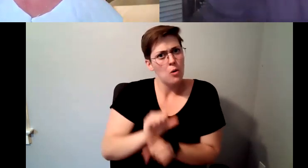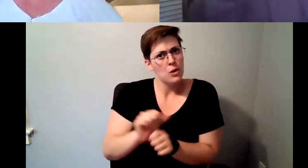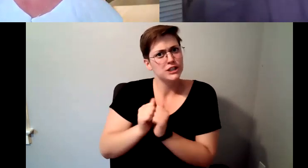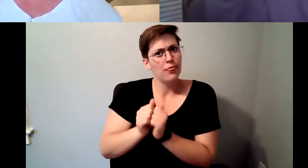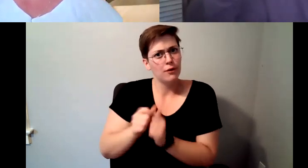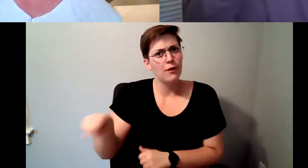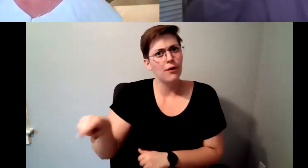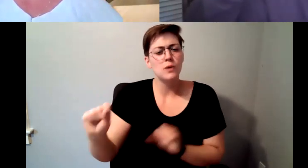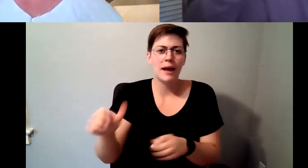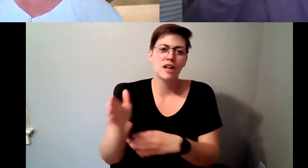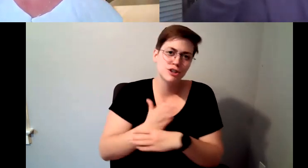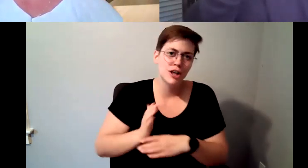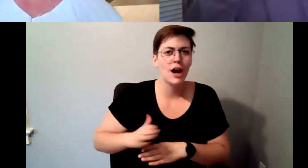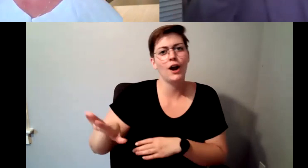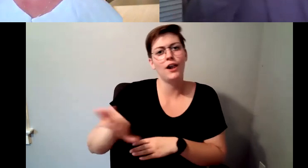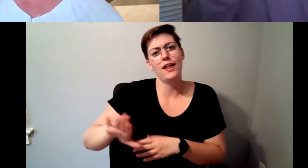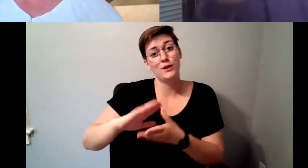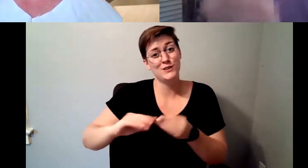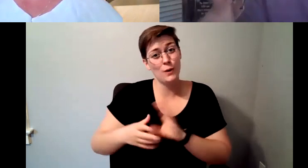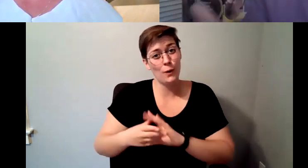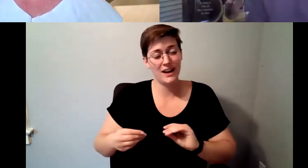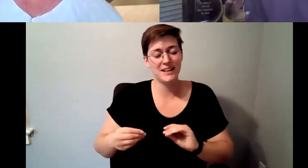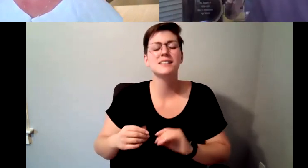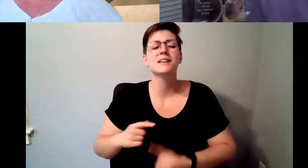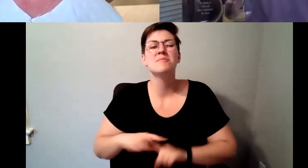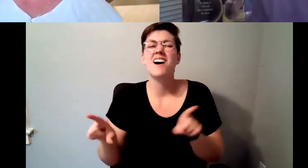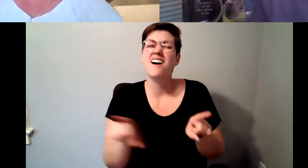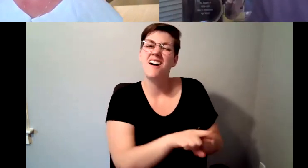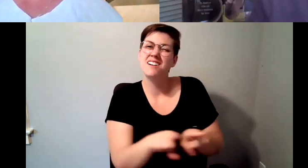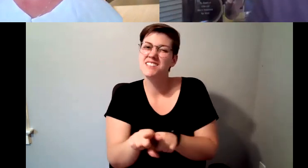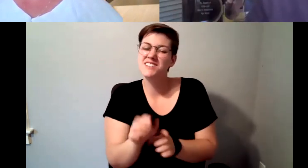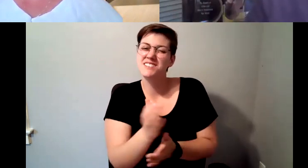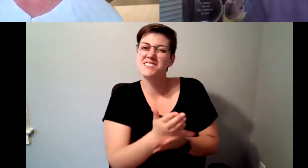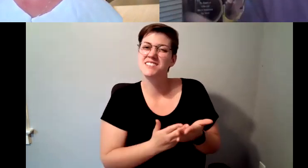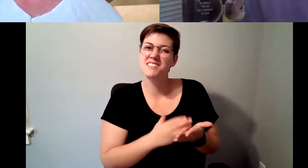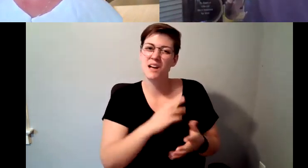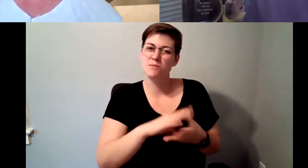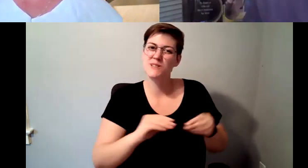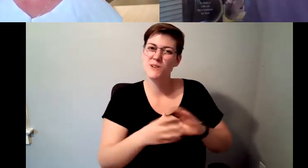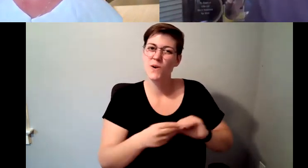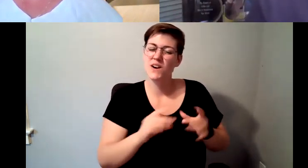about those stories personally but I share some stories about people who are unsung heroes